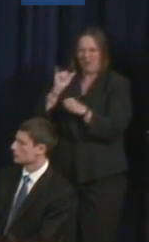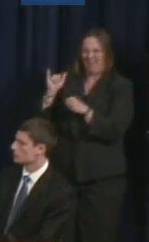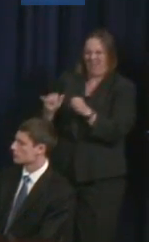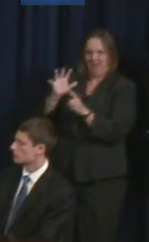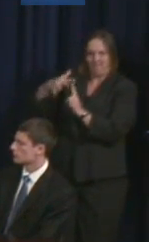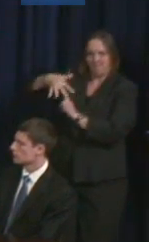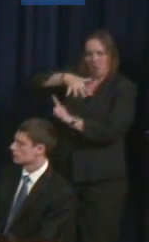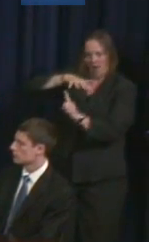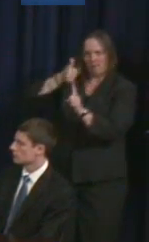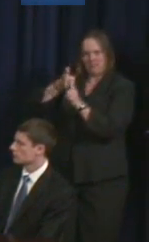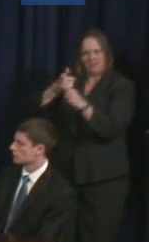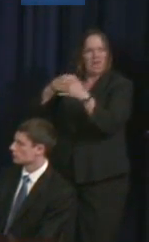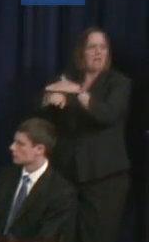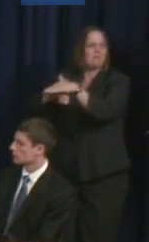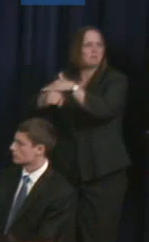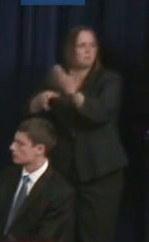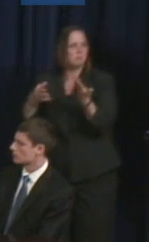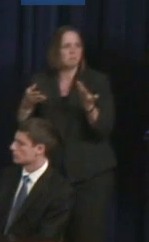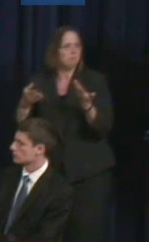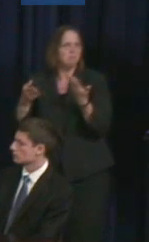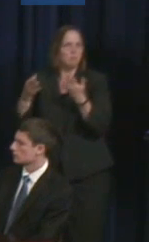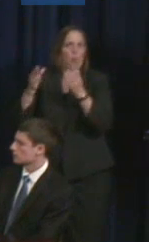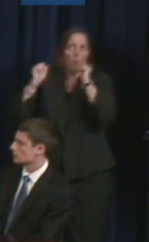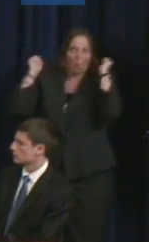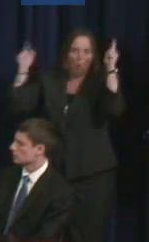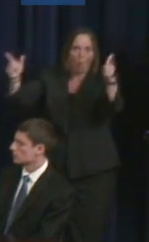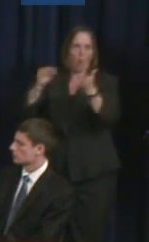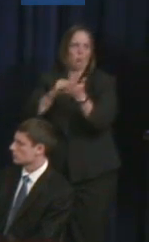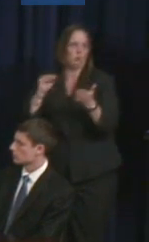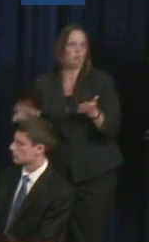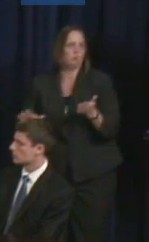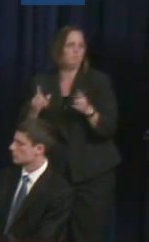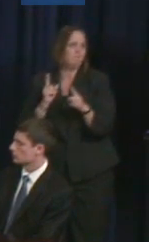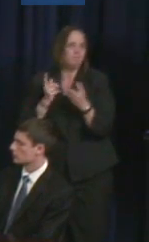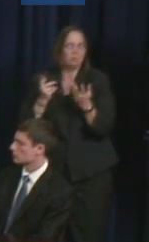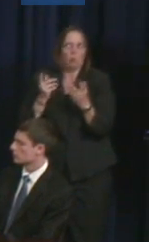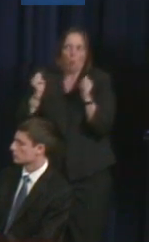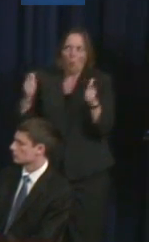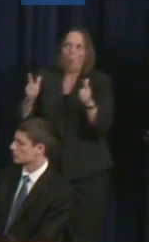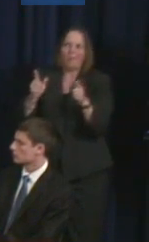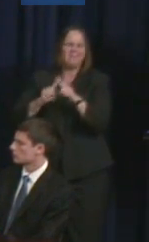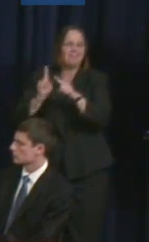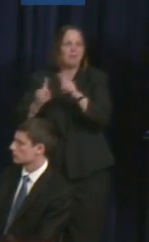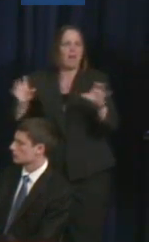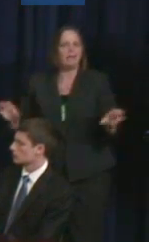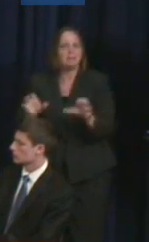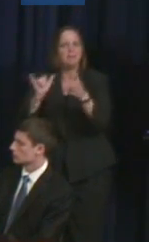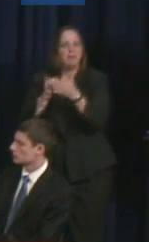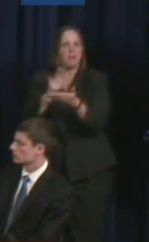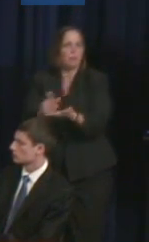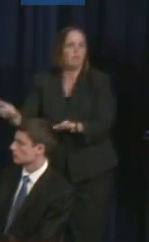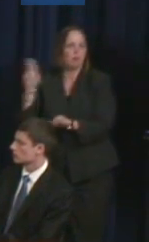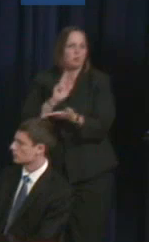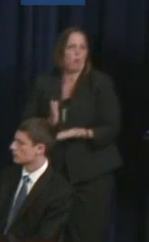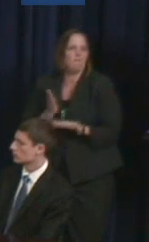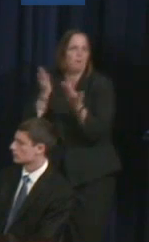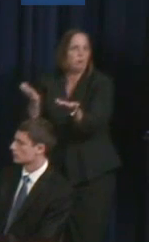all of our students to have access to recreational opportunities that can help them lead healthier lives